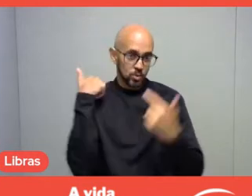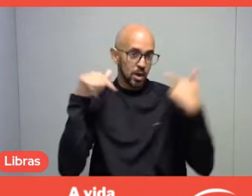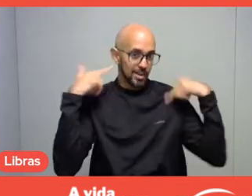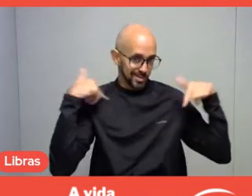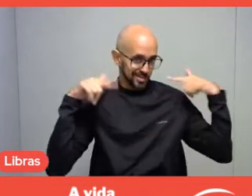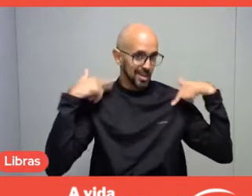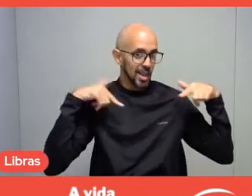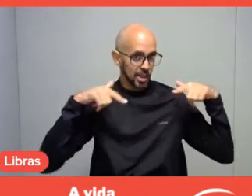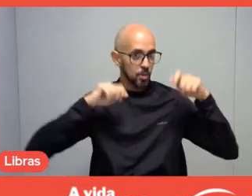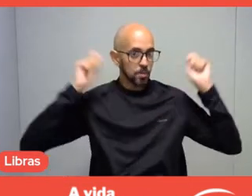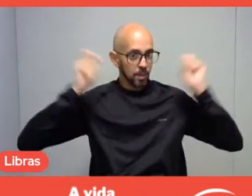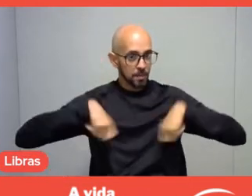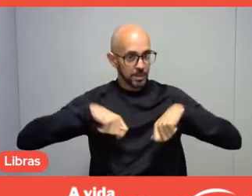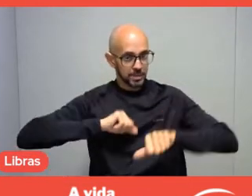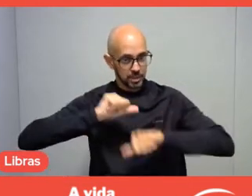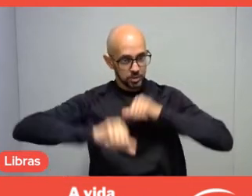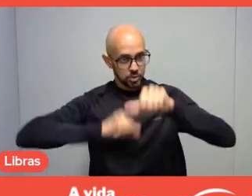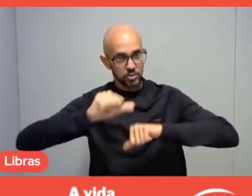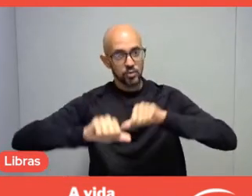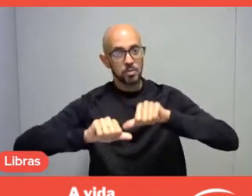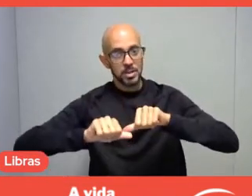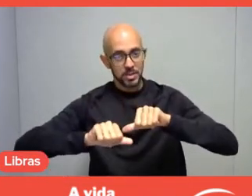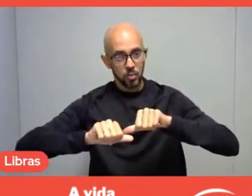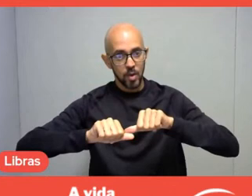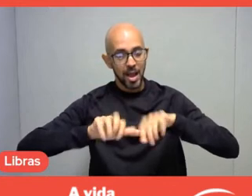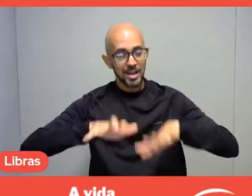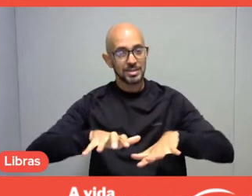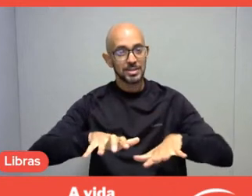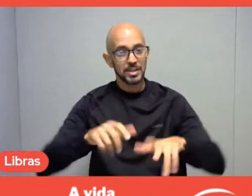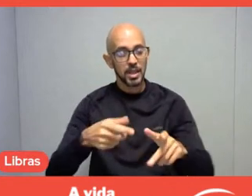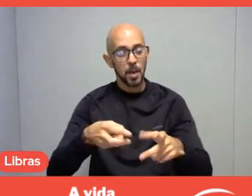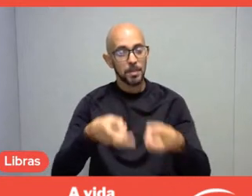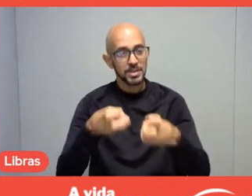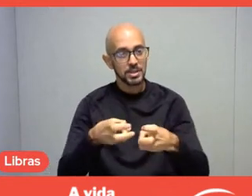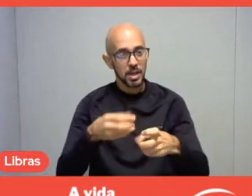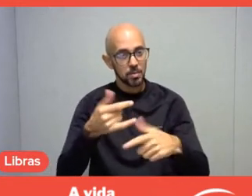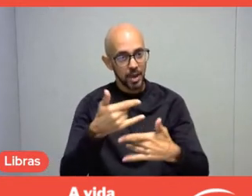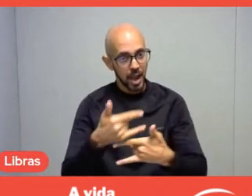So, in that sense, I think that this livestream collaborates, and a lot, with this initiative.